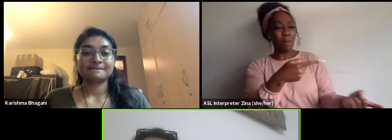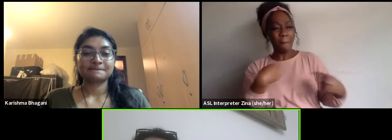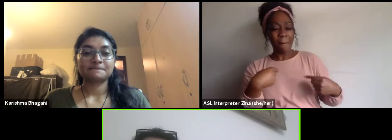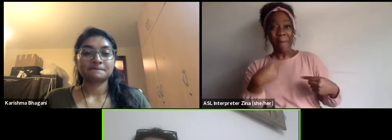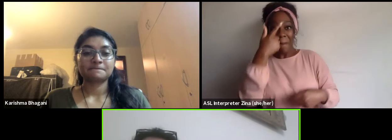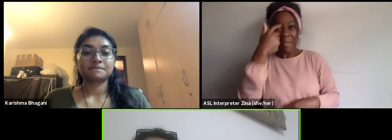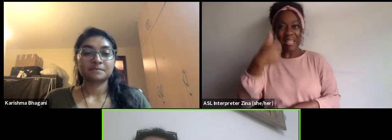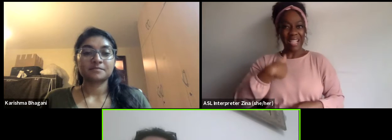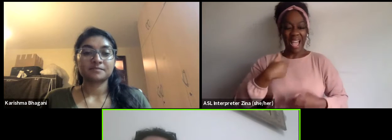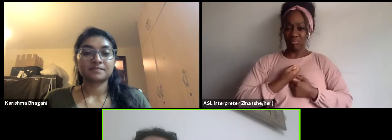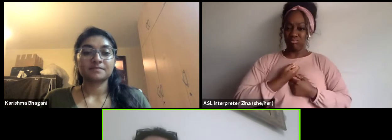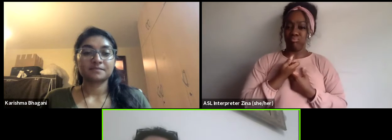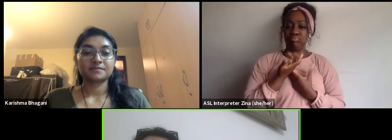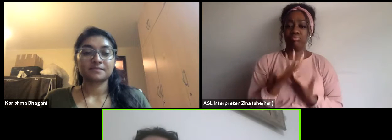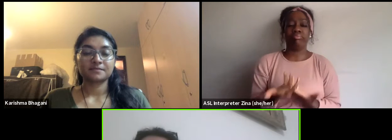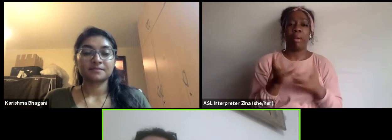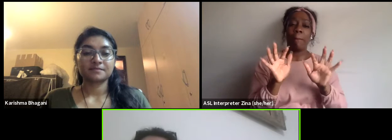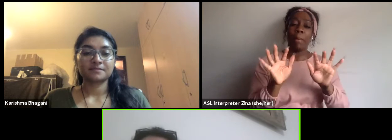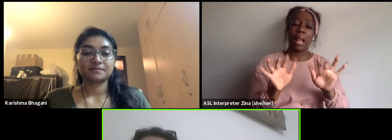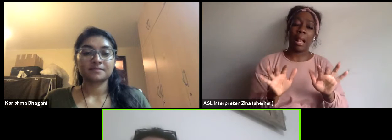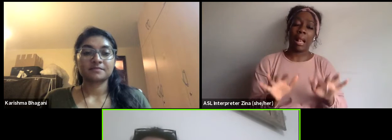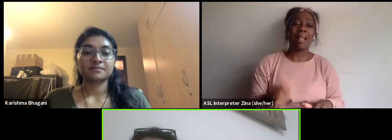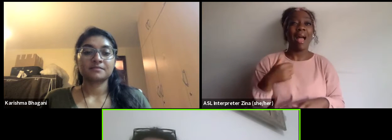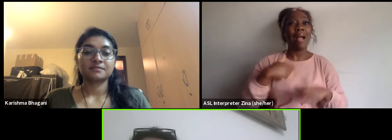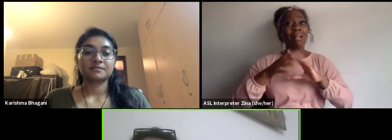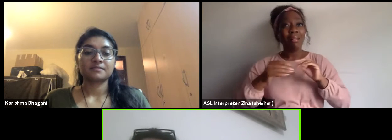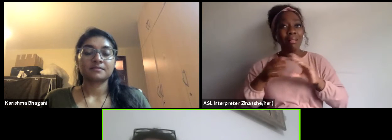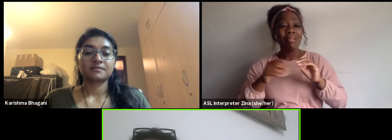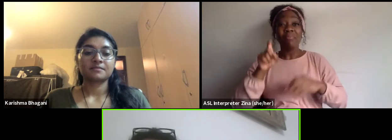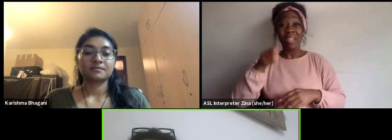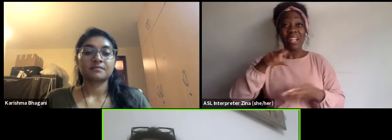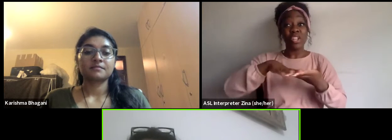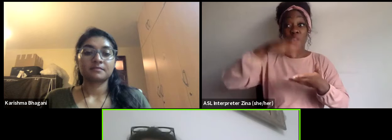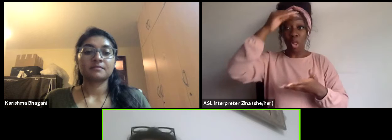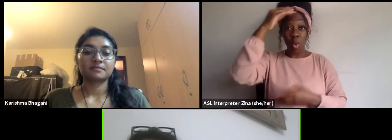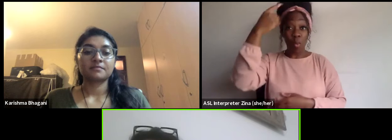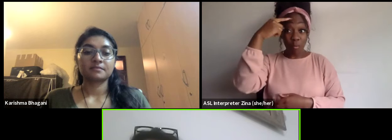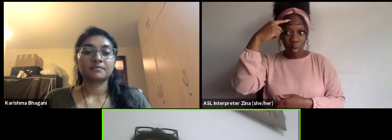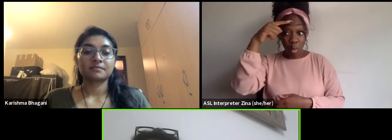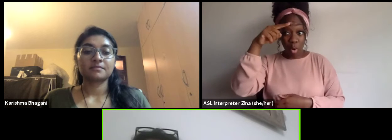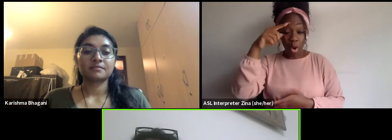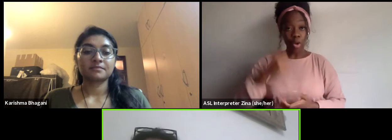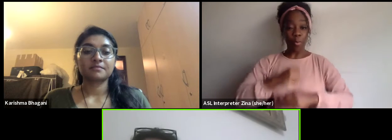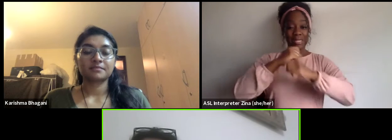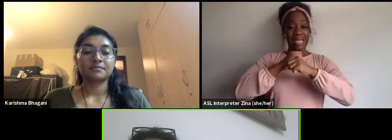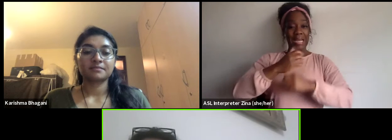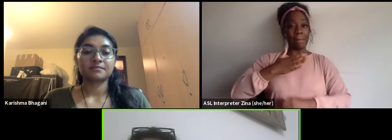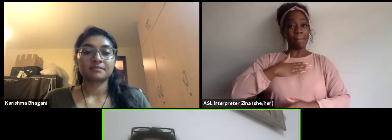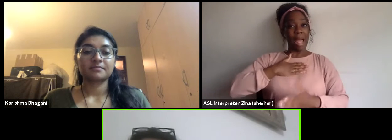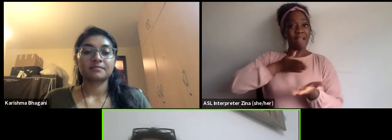I was saying, I need to learn that to protect my sector because we'll be working